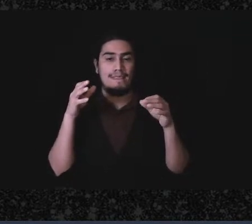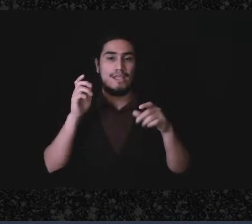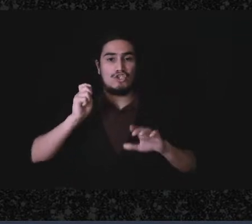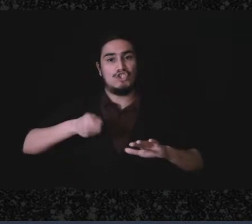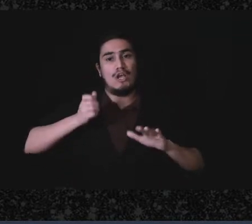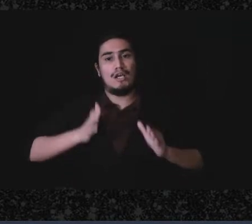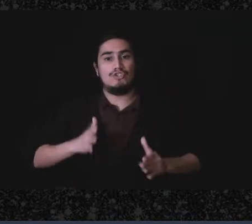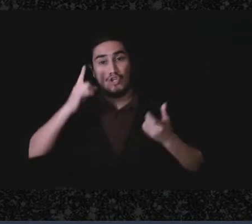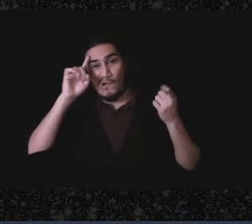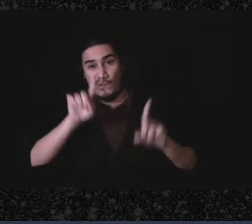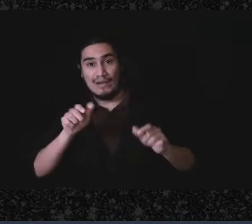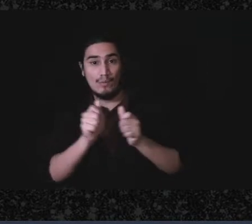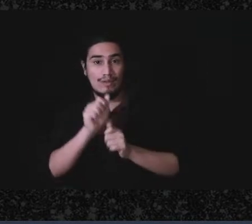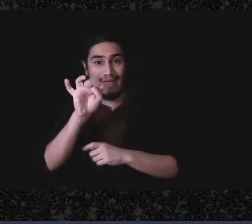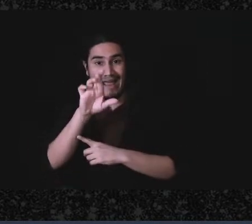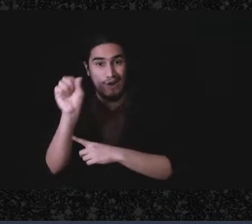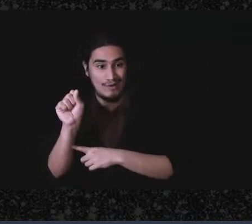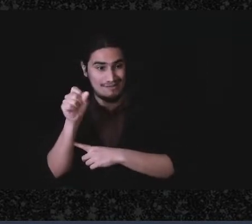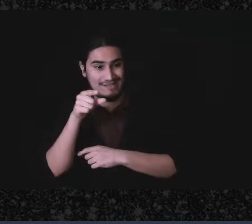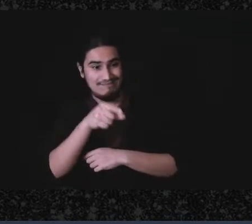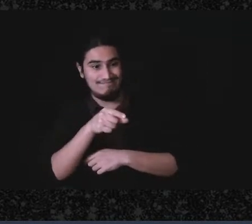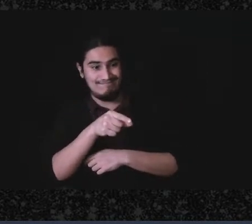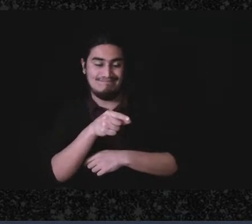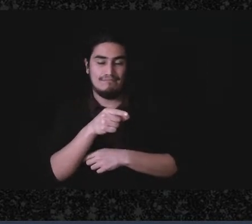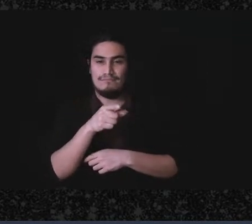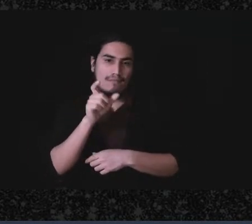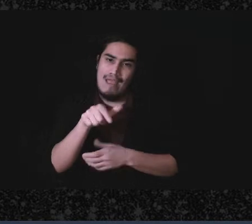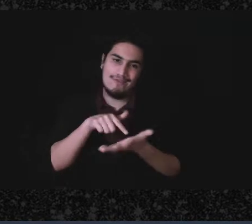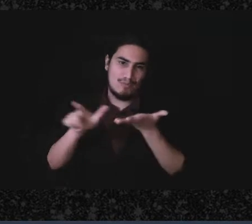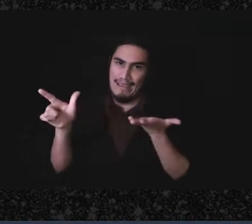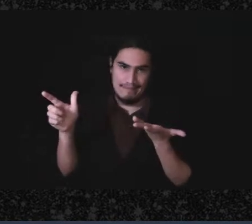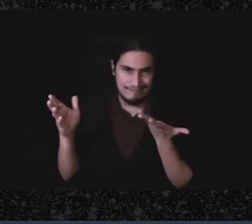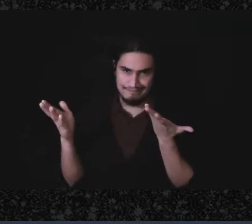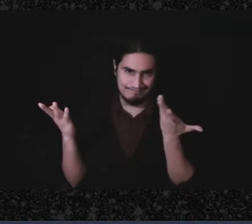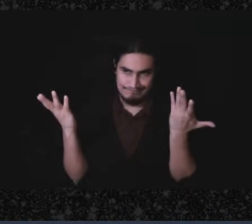IRS and not your arguments you're just gonna have to pay whatever the proposed taxes were.